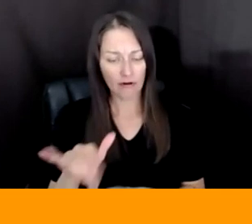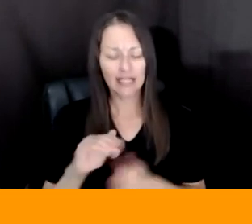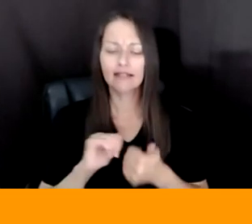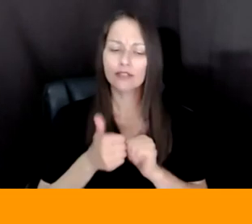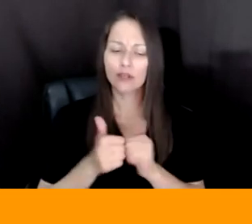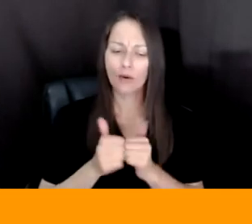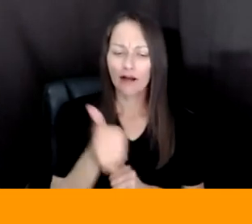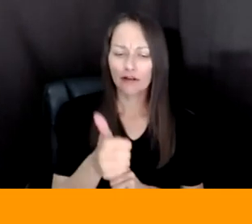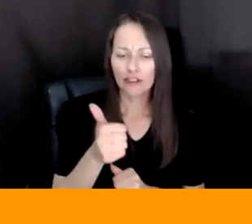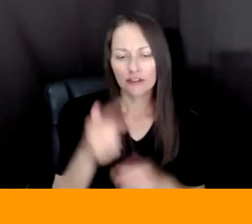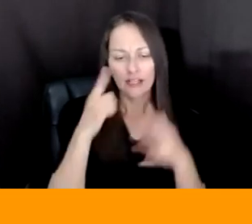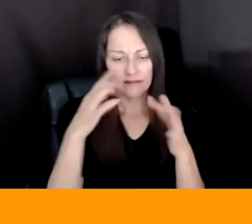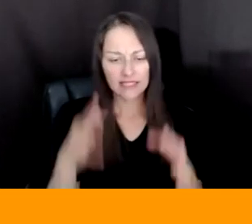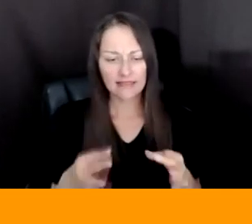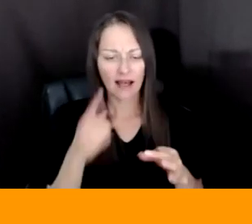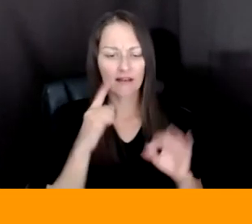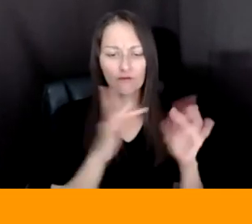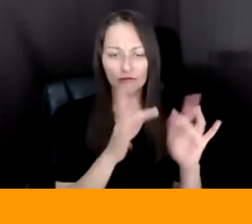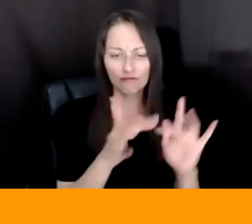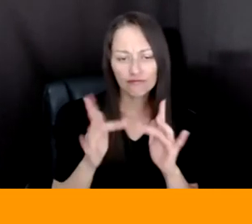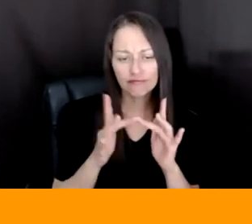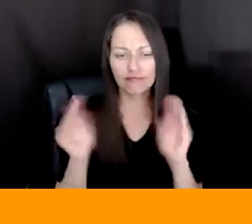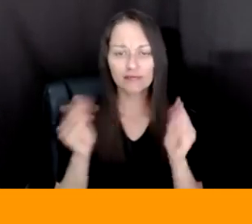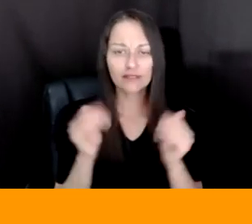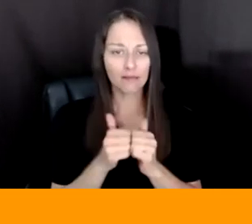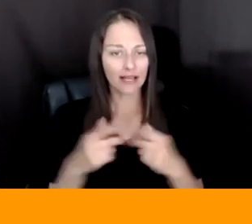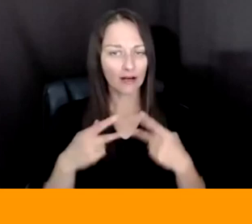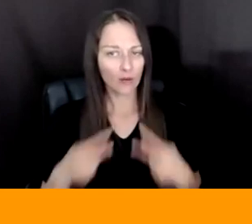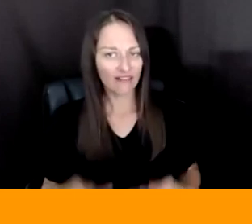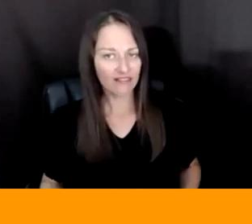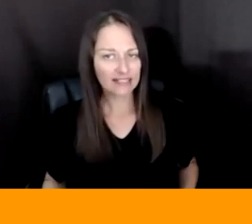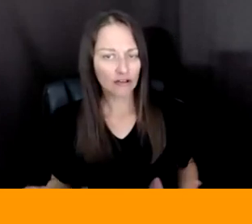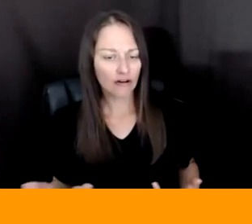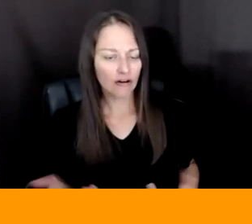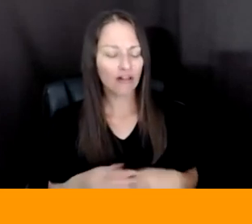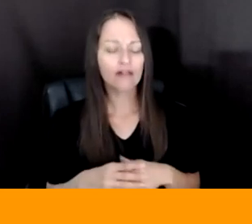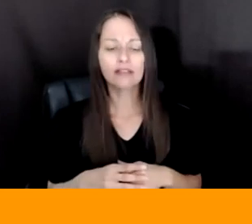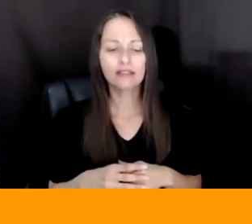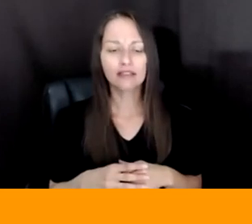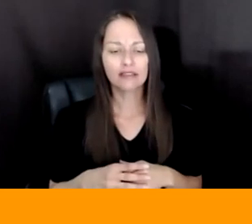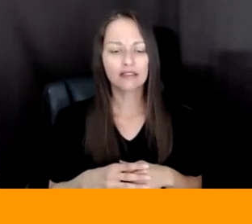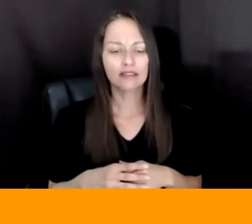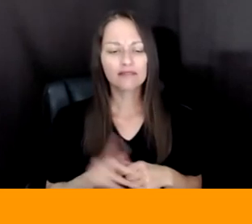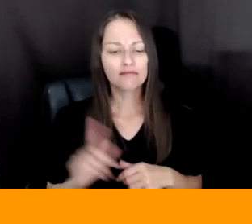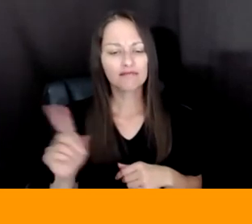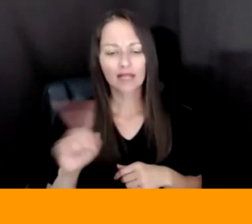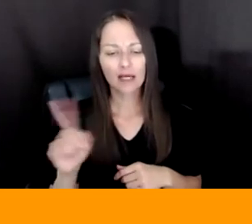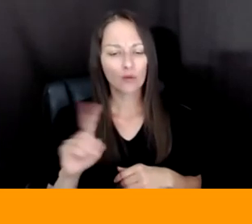THE PHYSICAL AND, AND WHERE, WHERE DO WHERE DO THOSE BOUNDARIES, WHERE ARE THEY FOR YOU